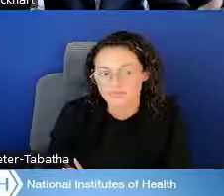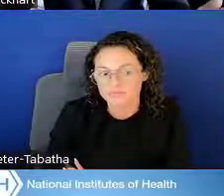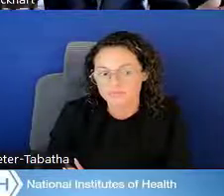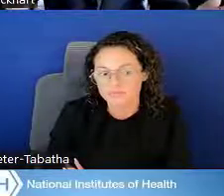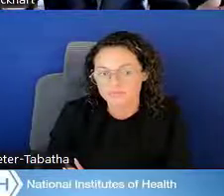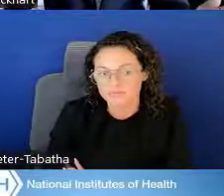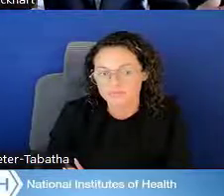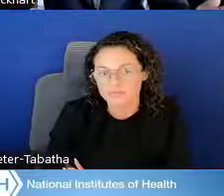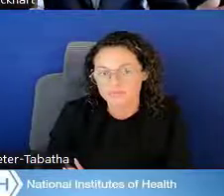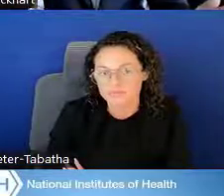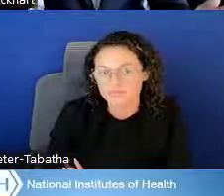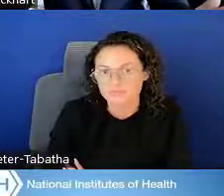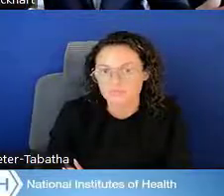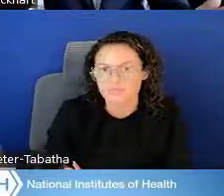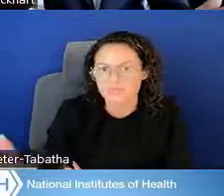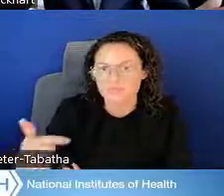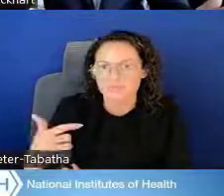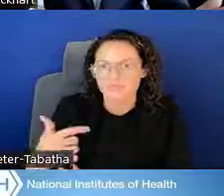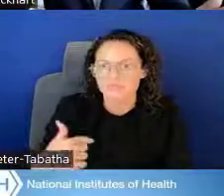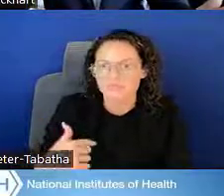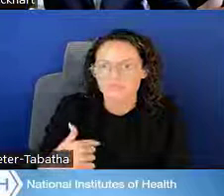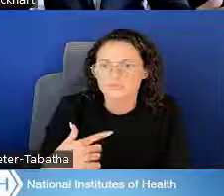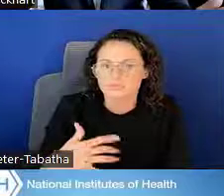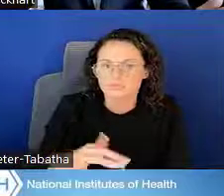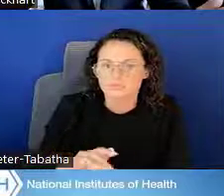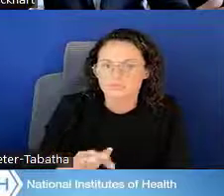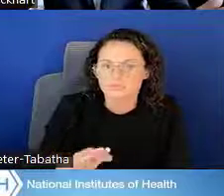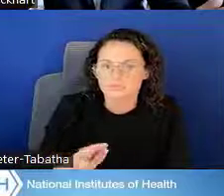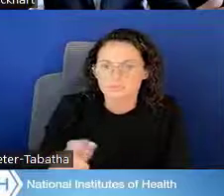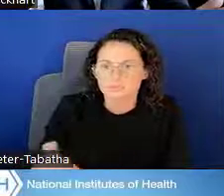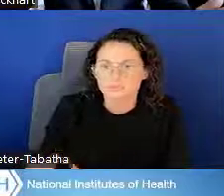we're going to chat with two of our Ambassadors,